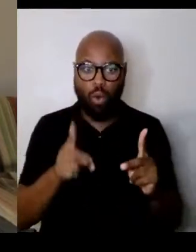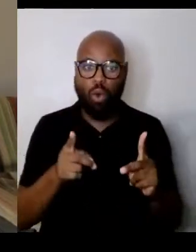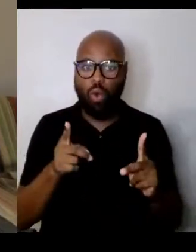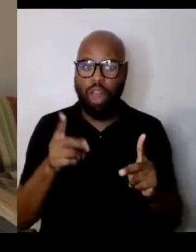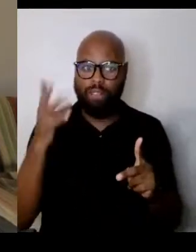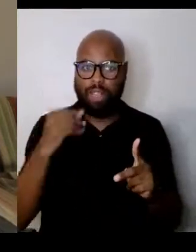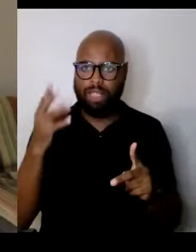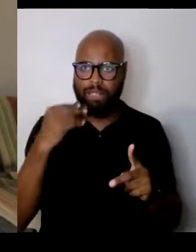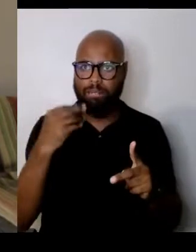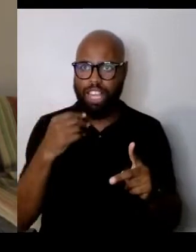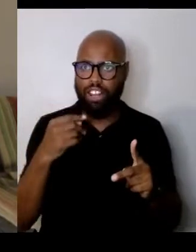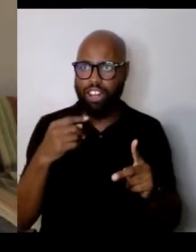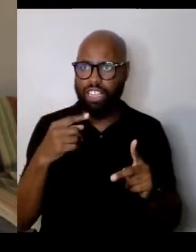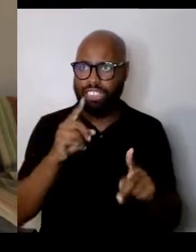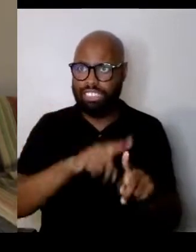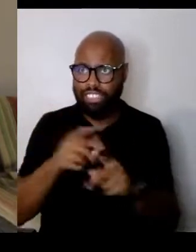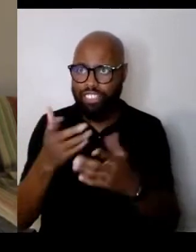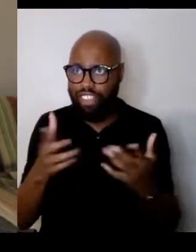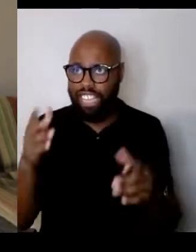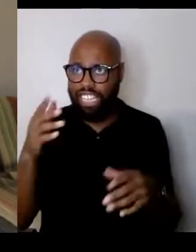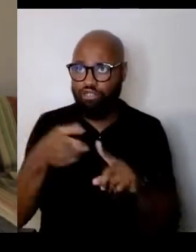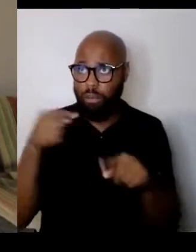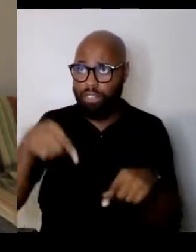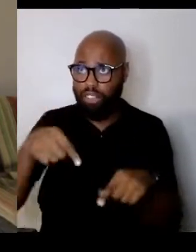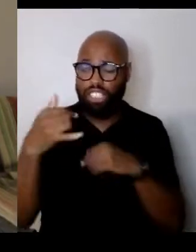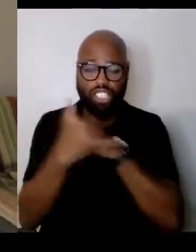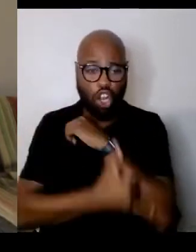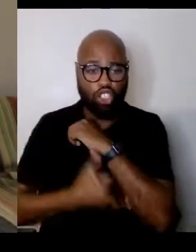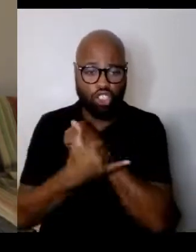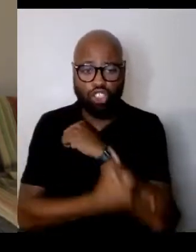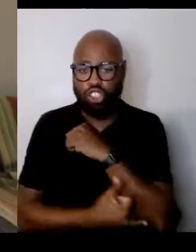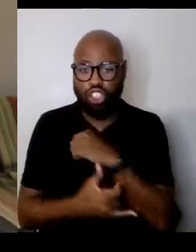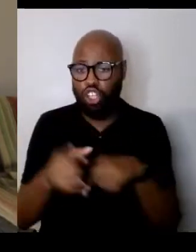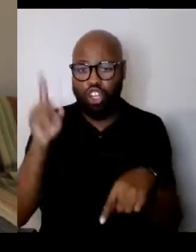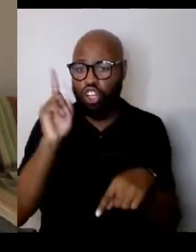You couldn't have a civil rights movement.